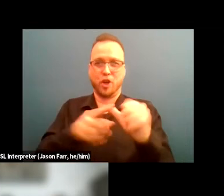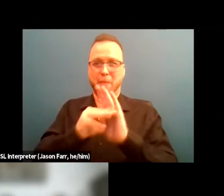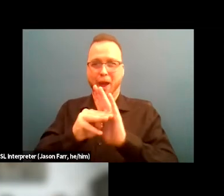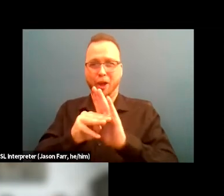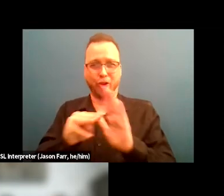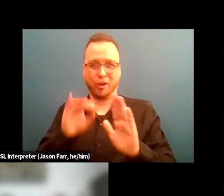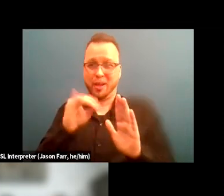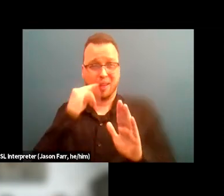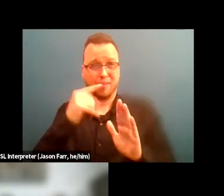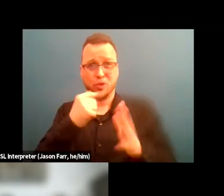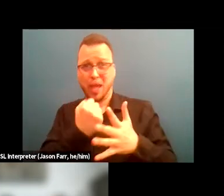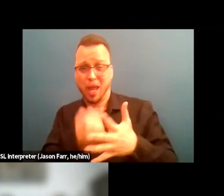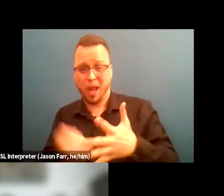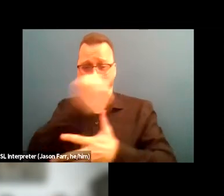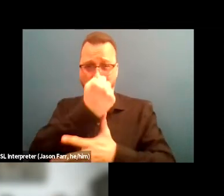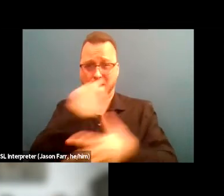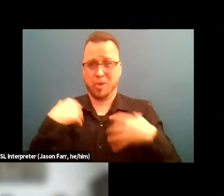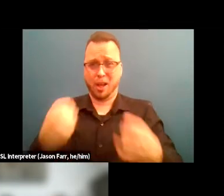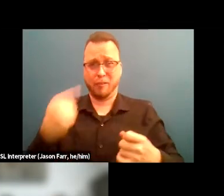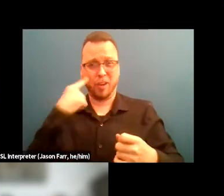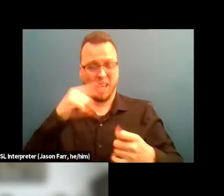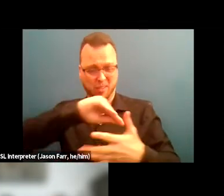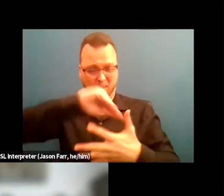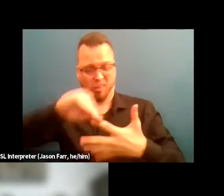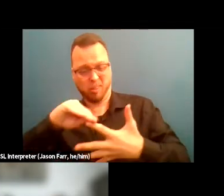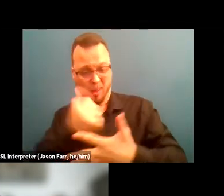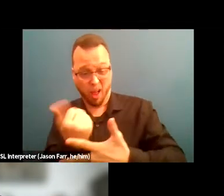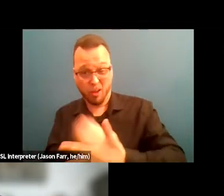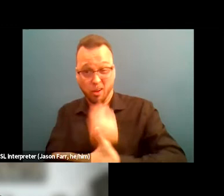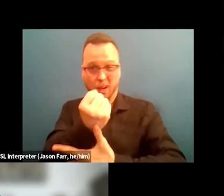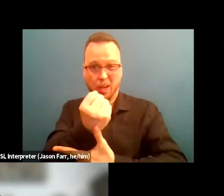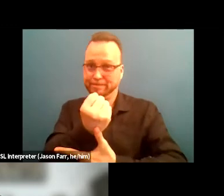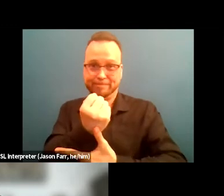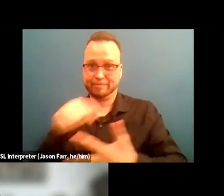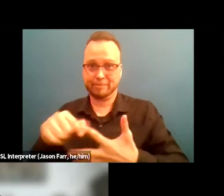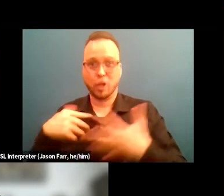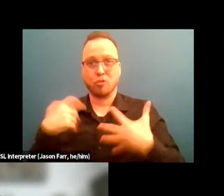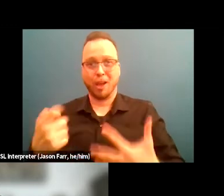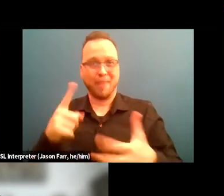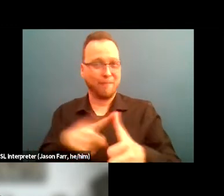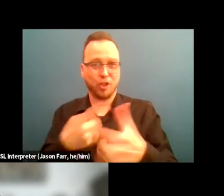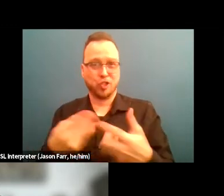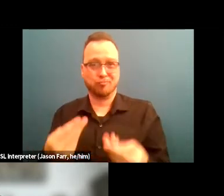which I was taught by my ED, is the first thing to go. So we wanna make sure that we're supporting to the best of our abilities.